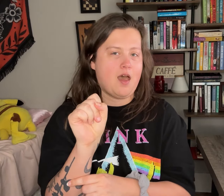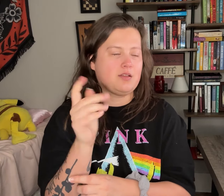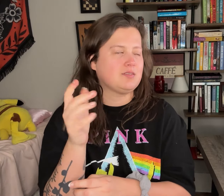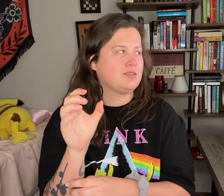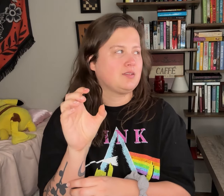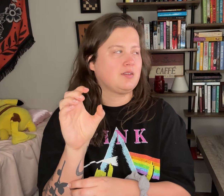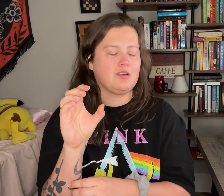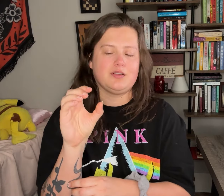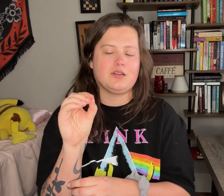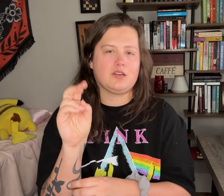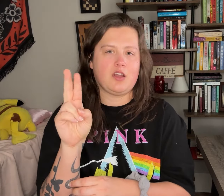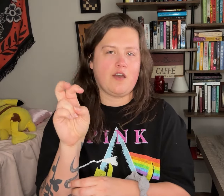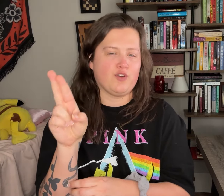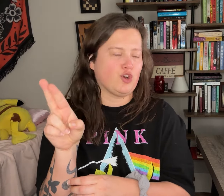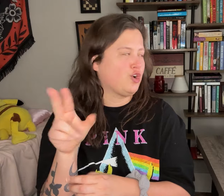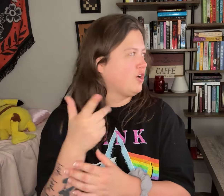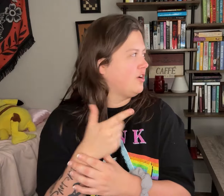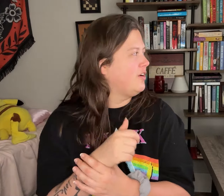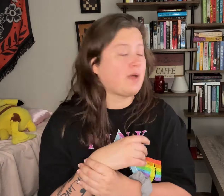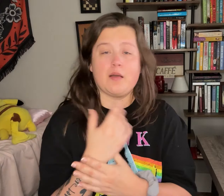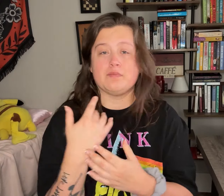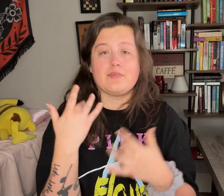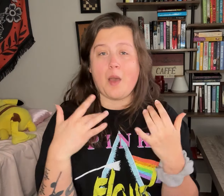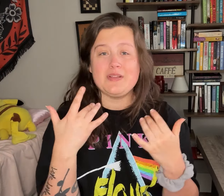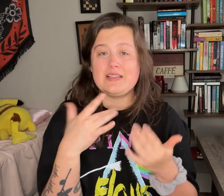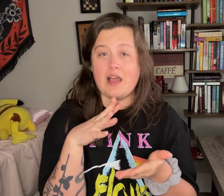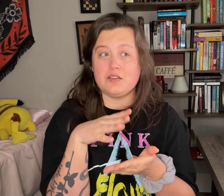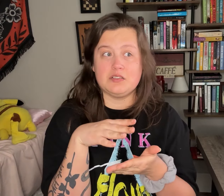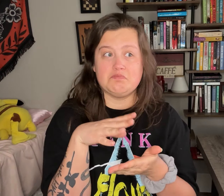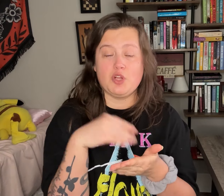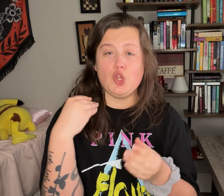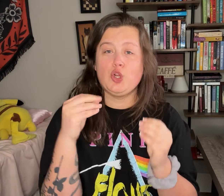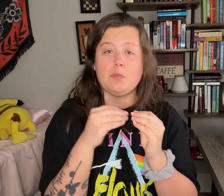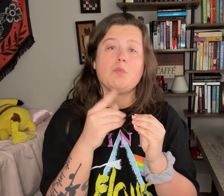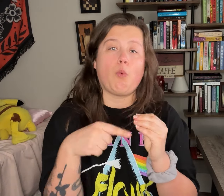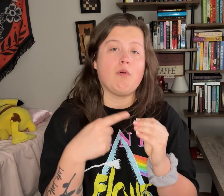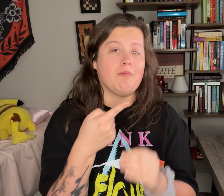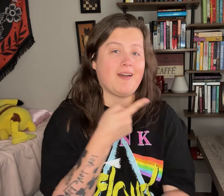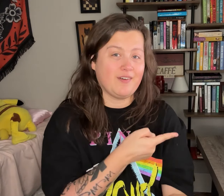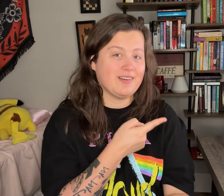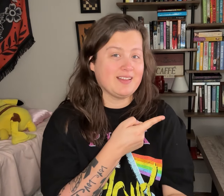Like covers of BTS songs. I'm excited to learn more about them.